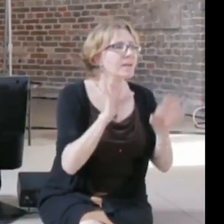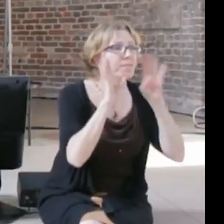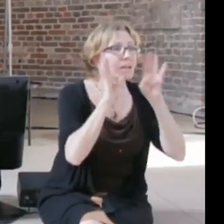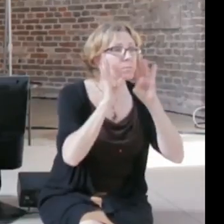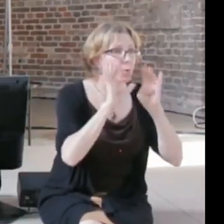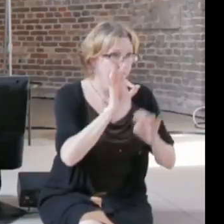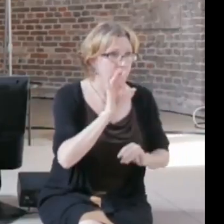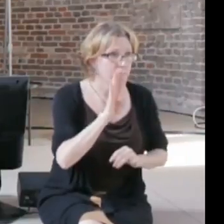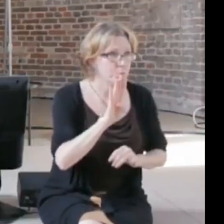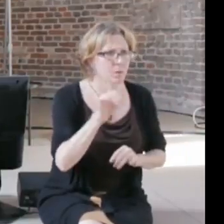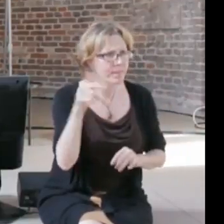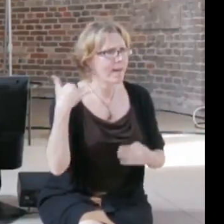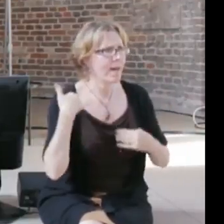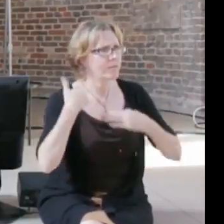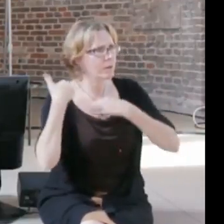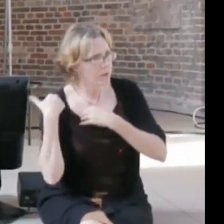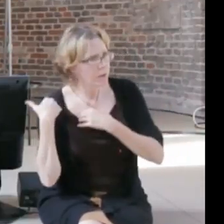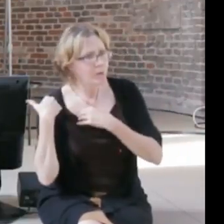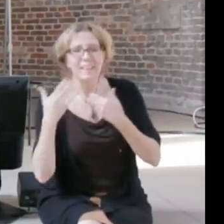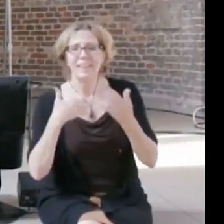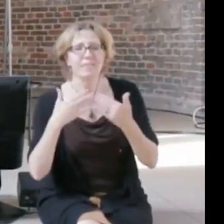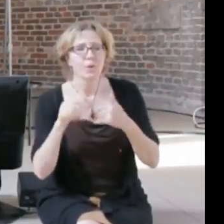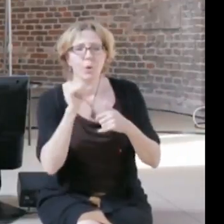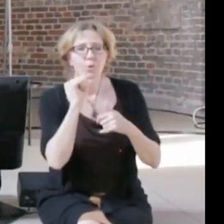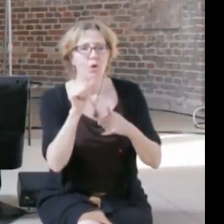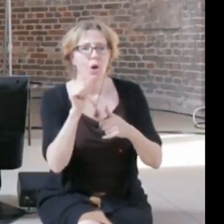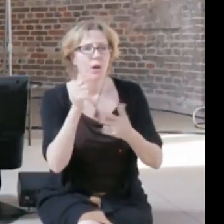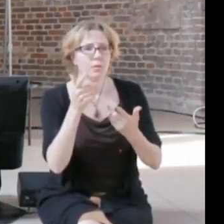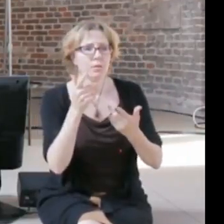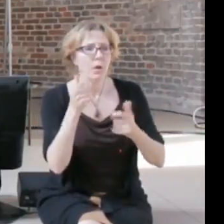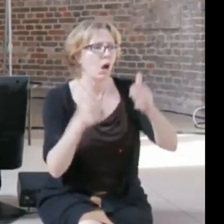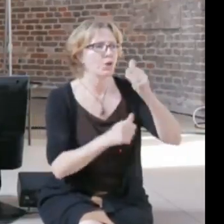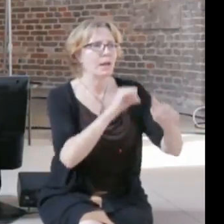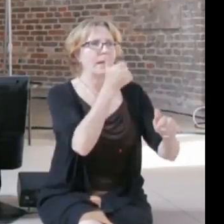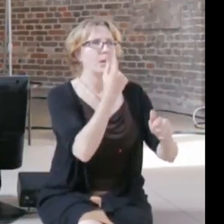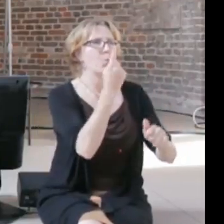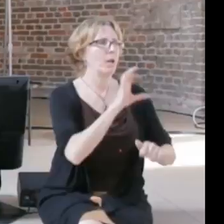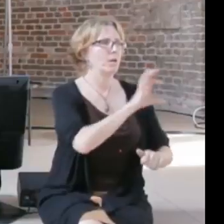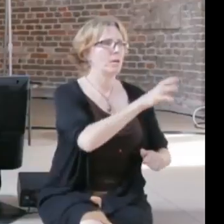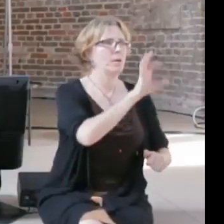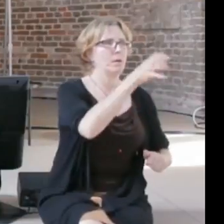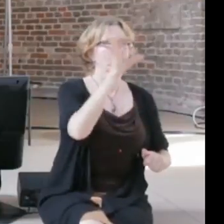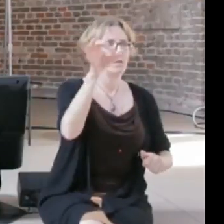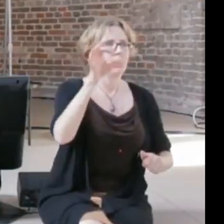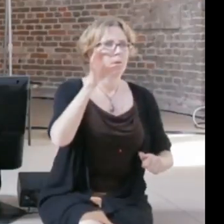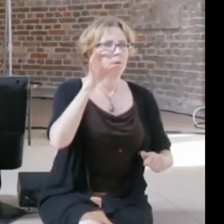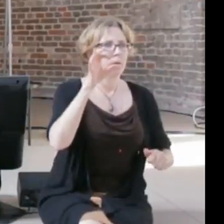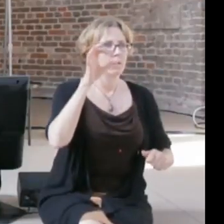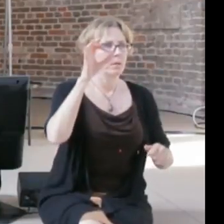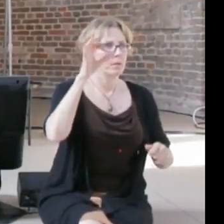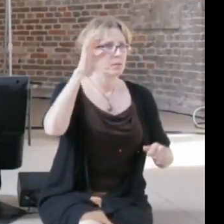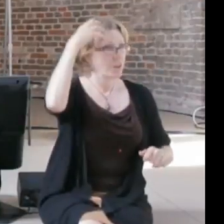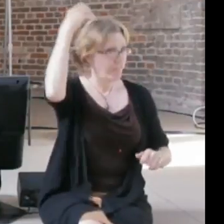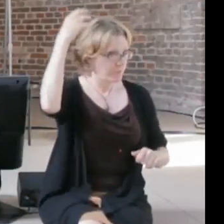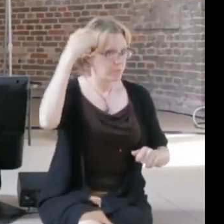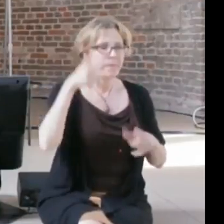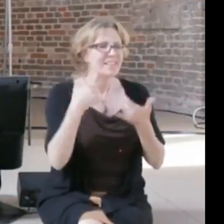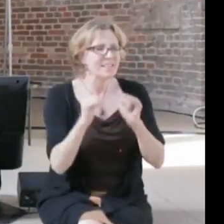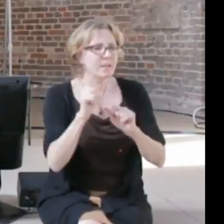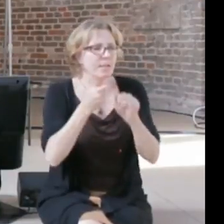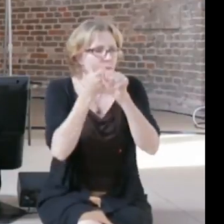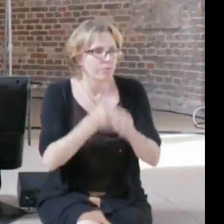where they are not government mandated, but I think in order to be able to judge as a